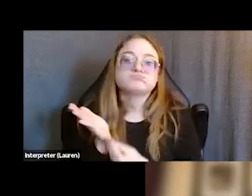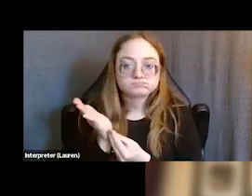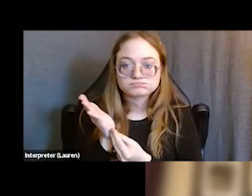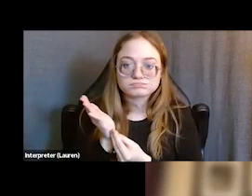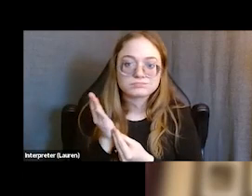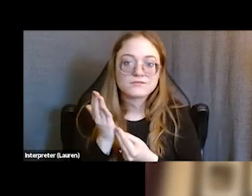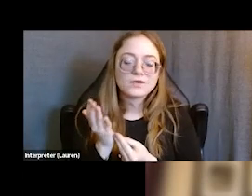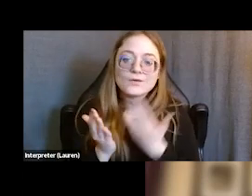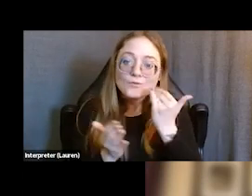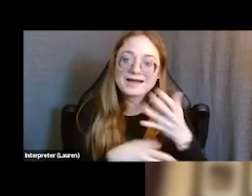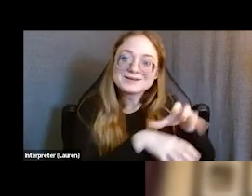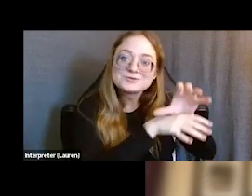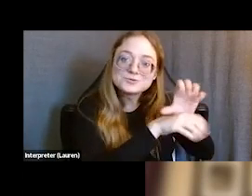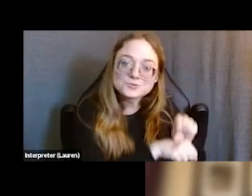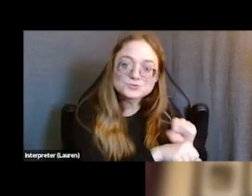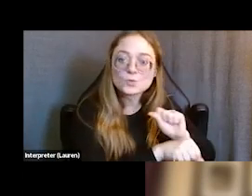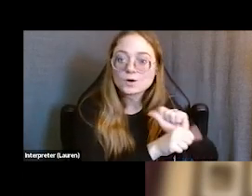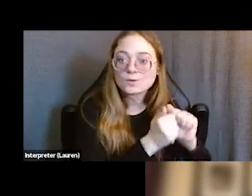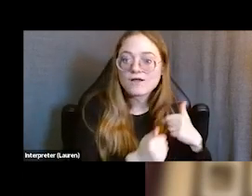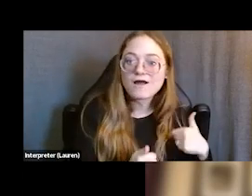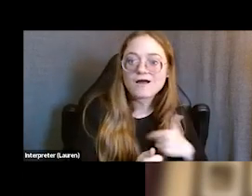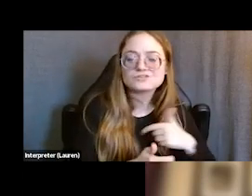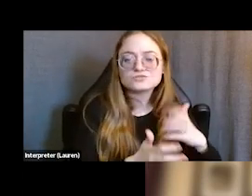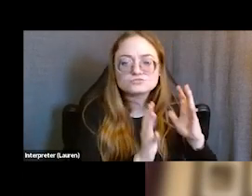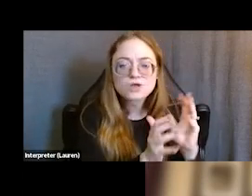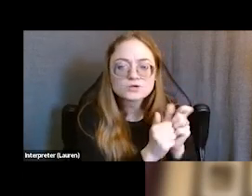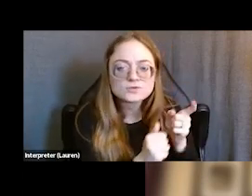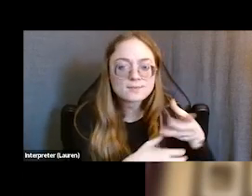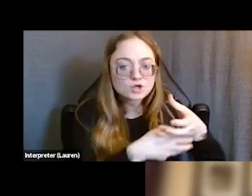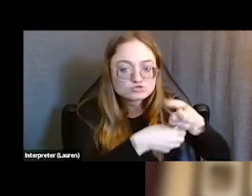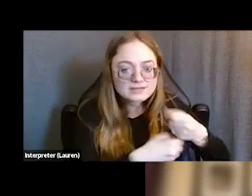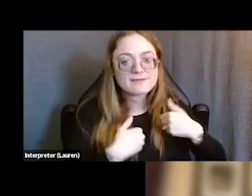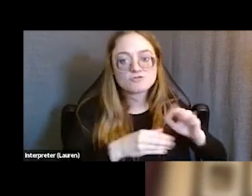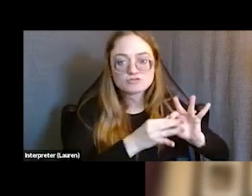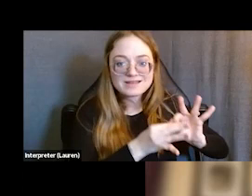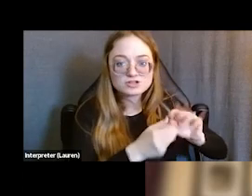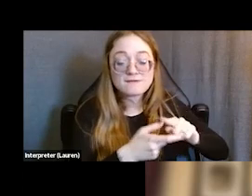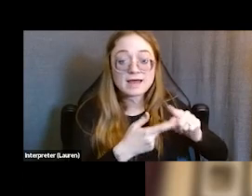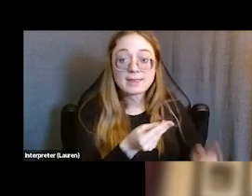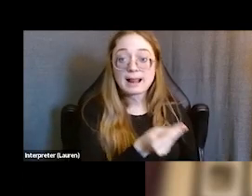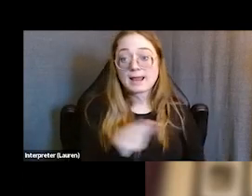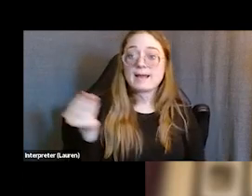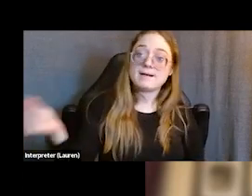like ourselves who talks to them and trusts them and has a relationship with them one way, and then suddenly we're connecting with them